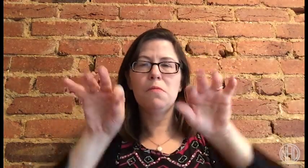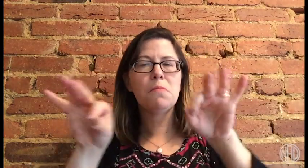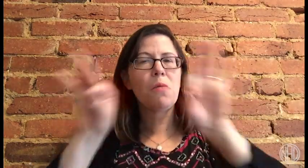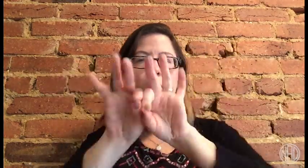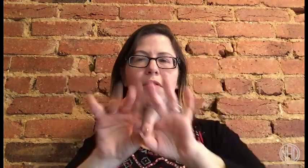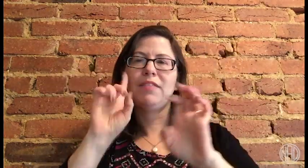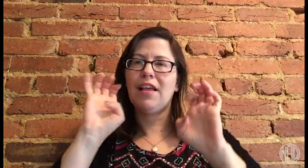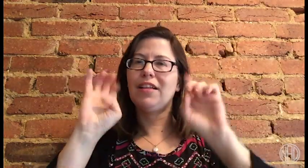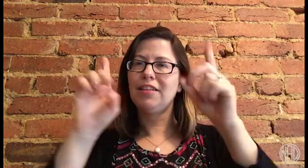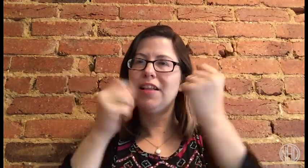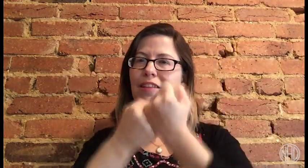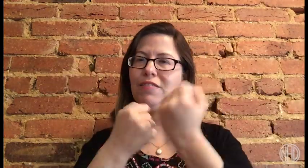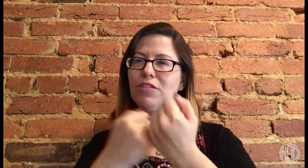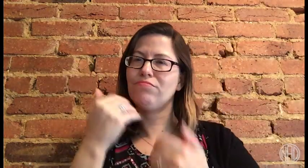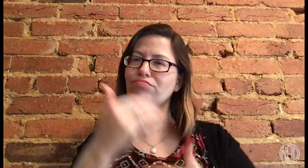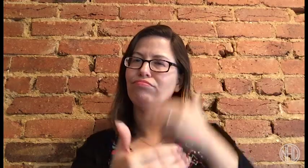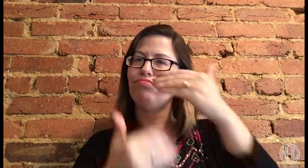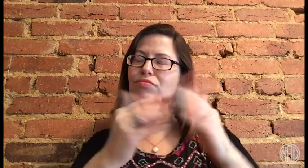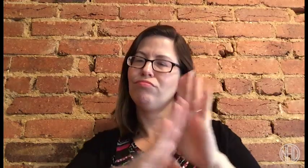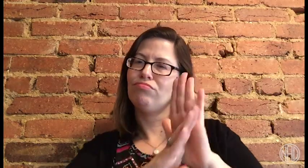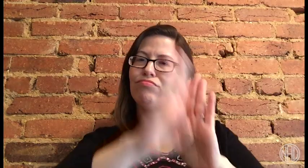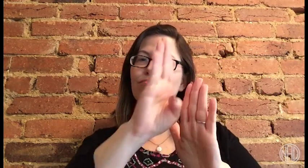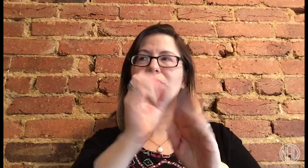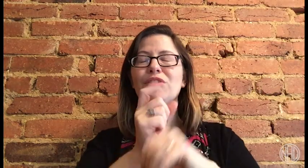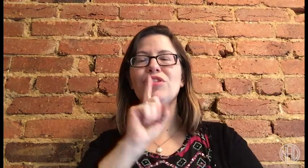Those ideas are important to education advocacy’s progress and to make sure our